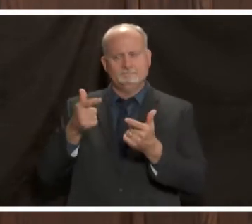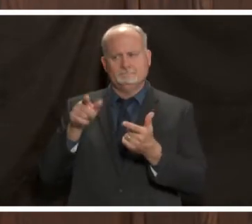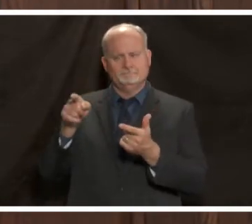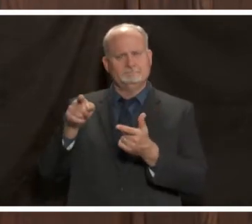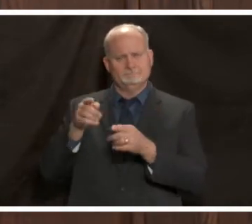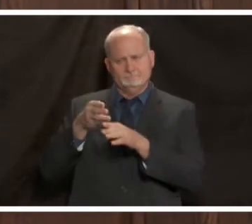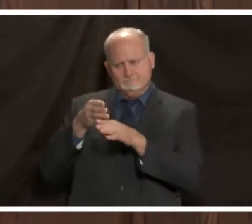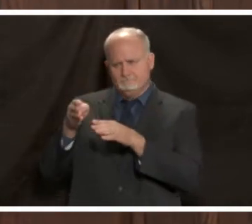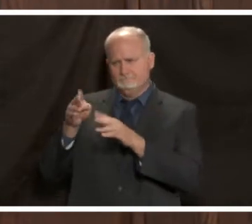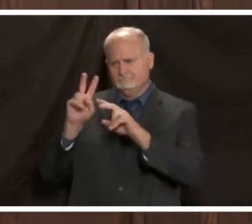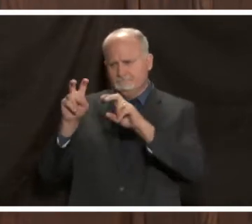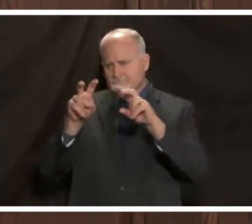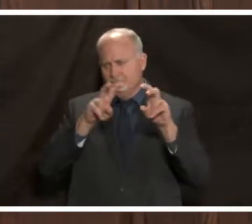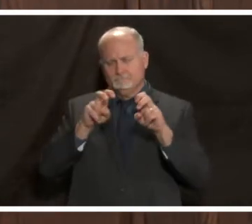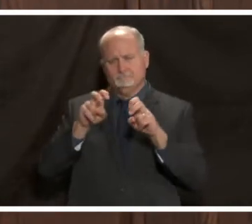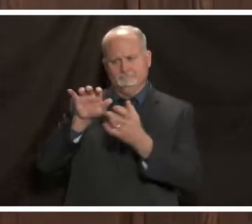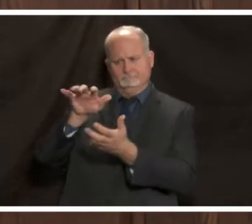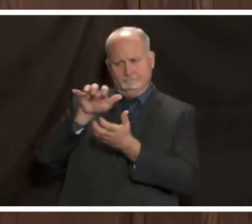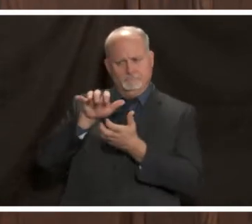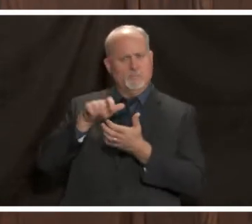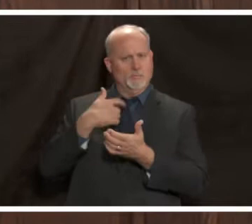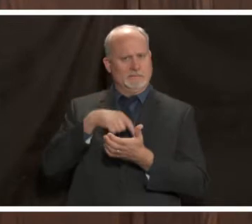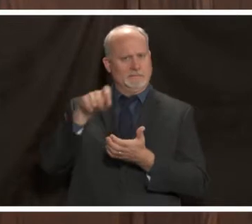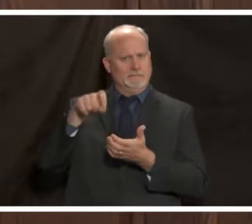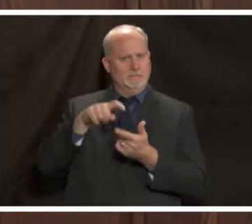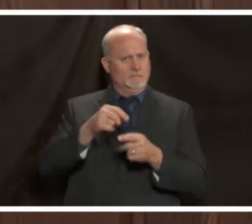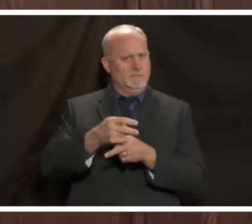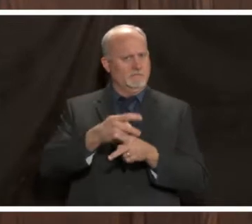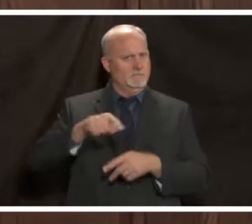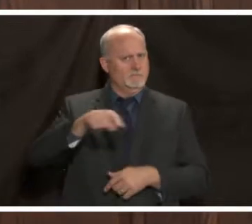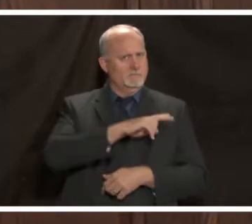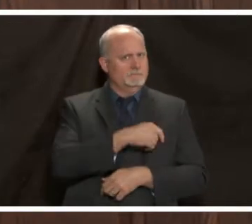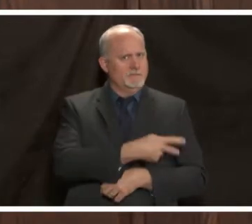to making sure we have the things that we need to take care of patients but this is something